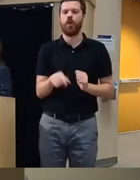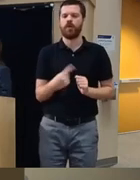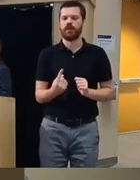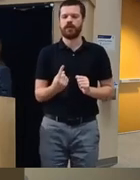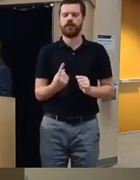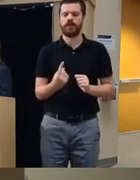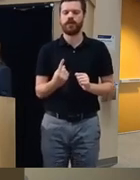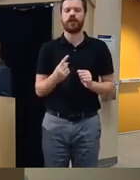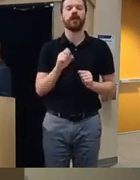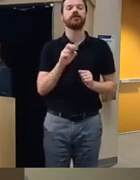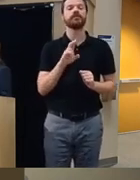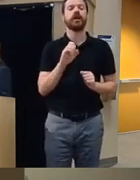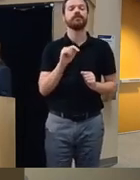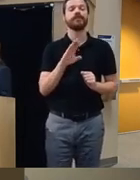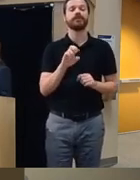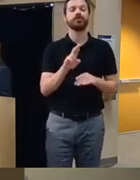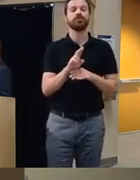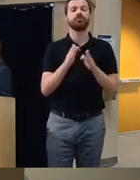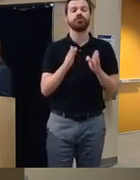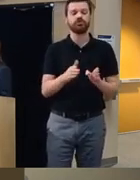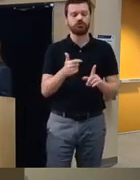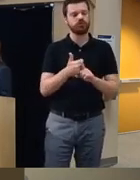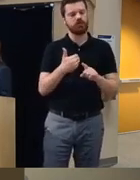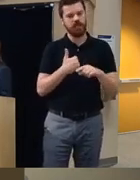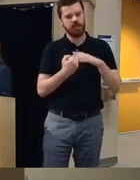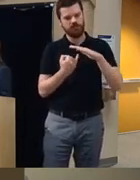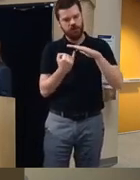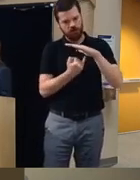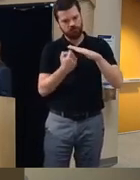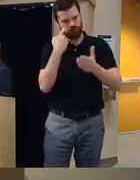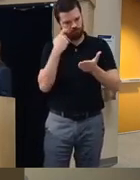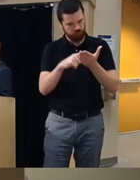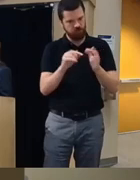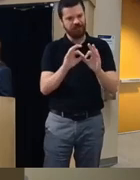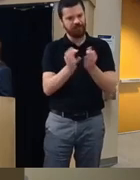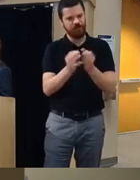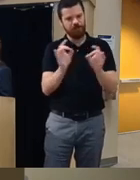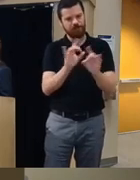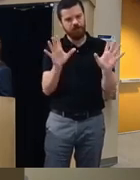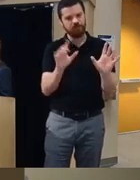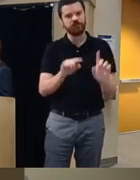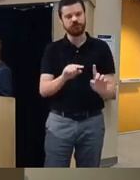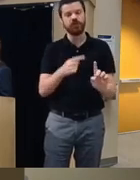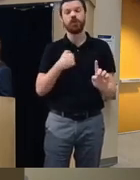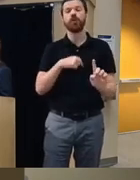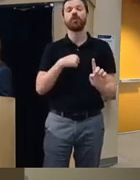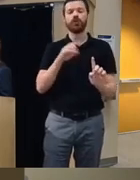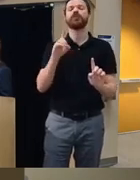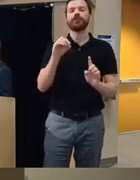it's substance users that have had isolated incidents of Family Violence so we excluded